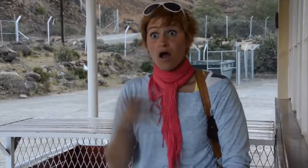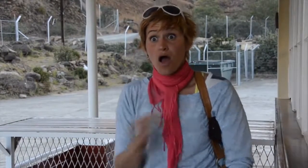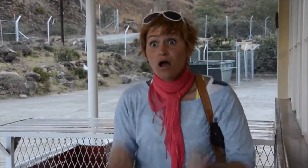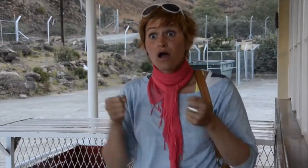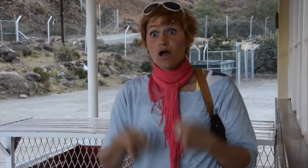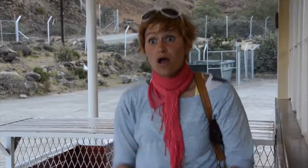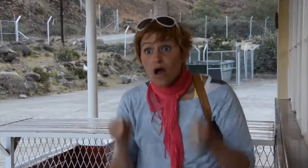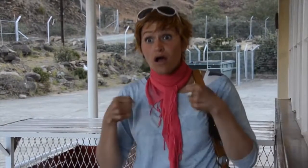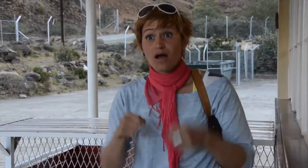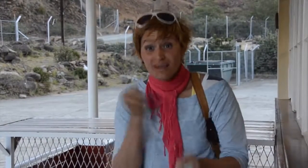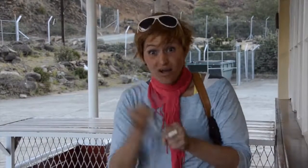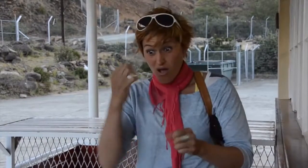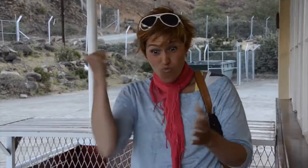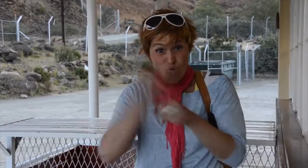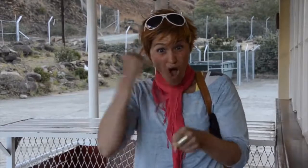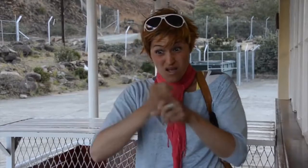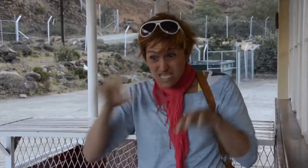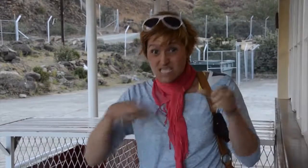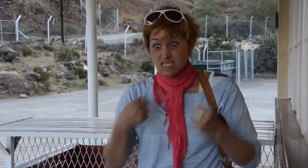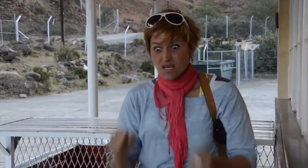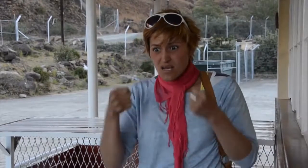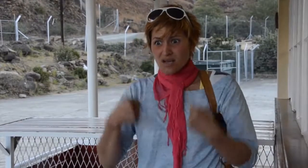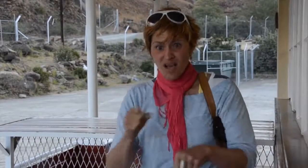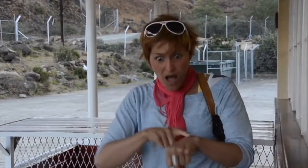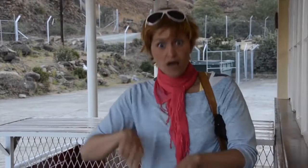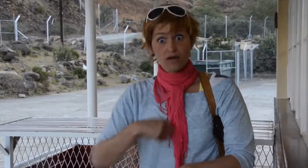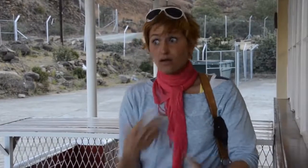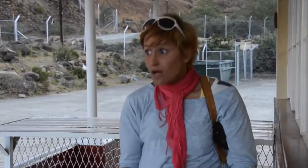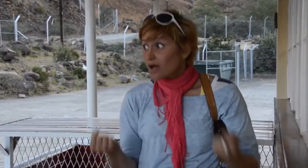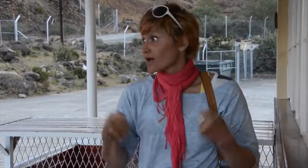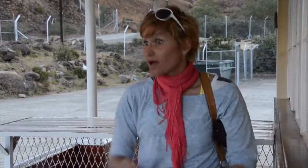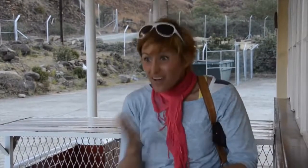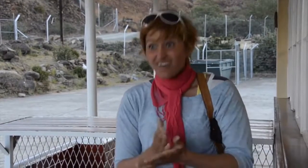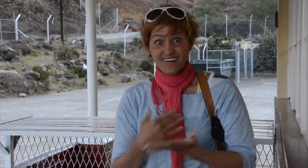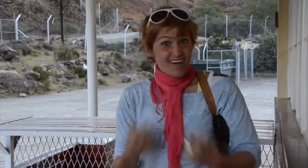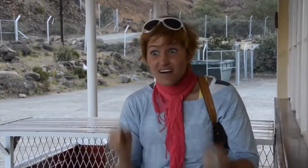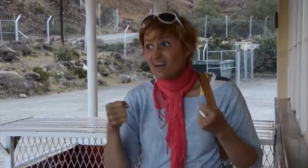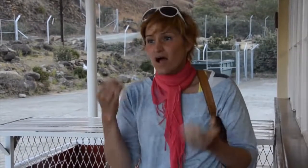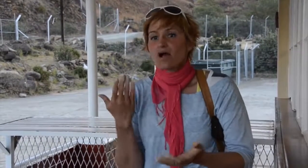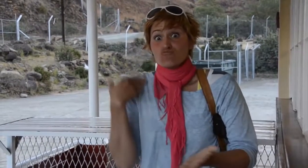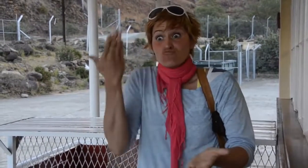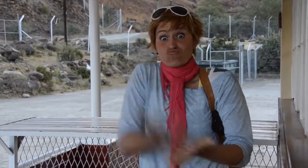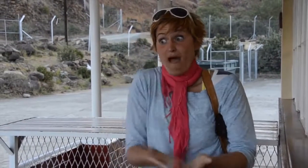after a long drive over the winding rocky road for hours and hours.